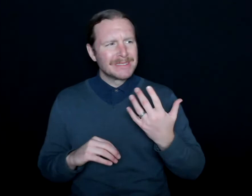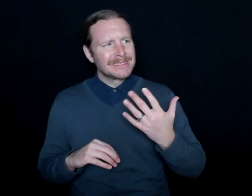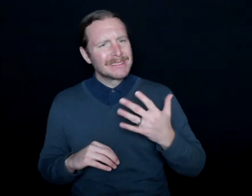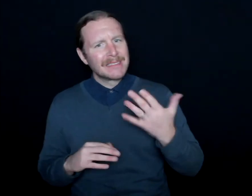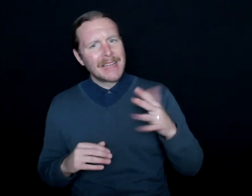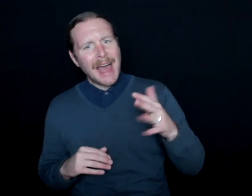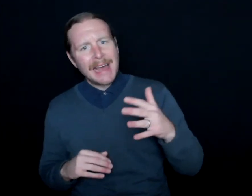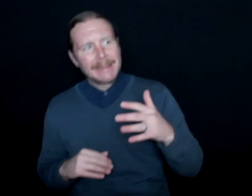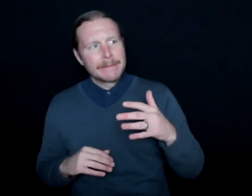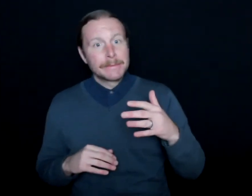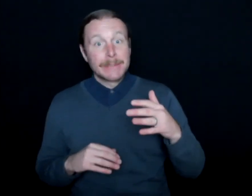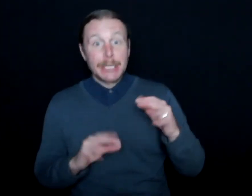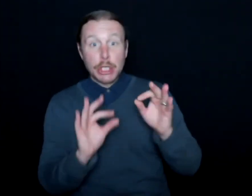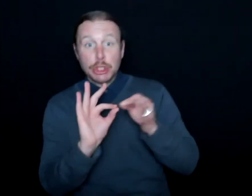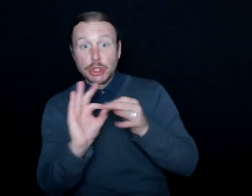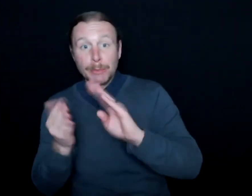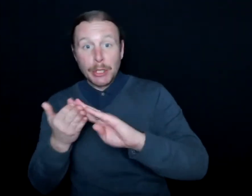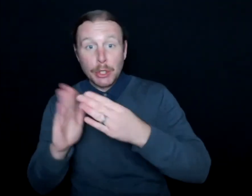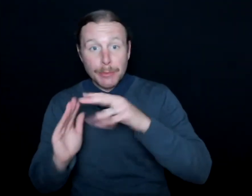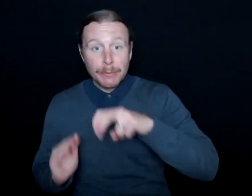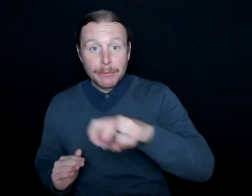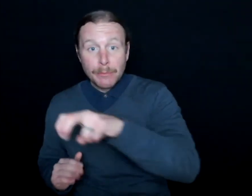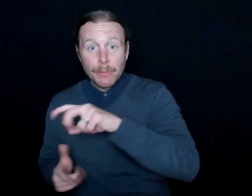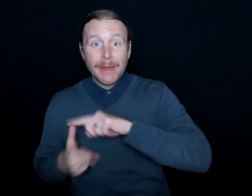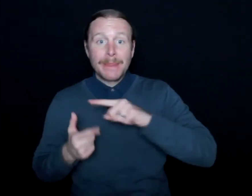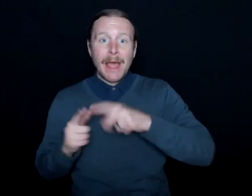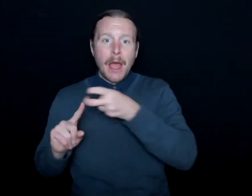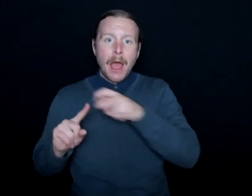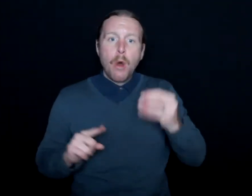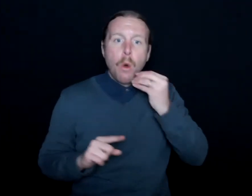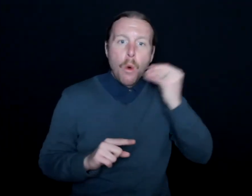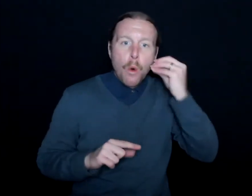I was interpreting in the community, and then at home I was recording these podcasts,